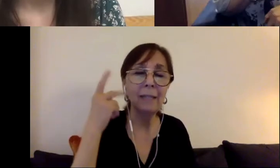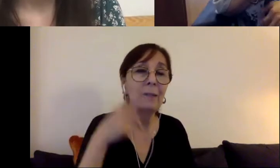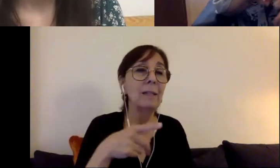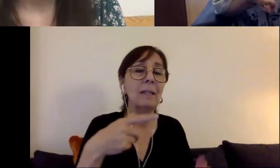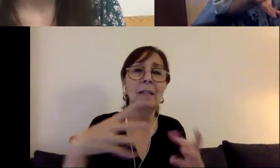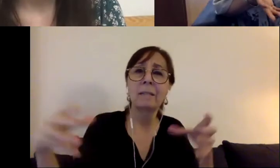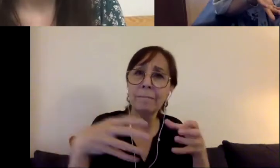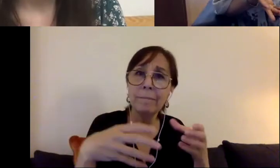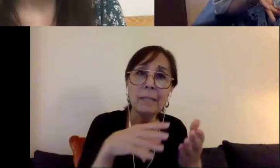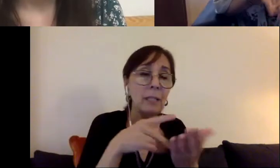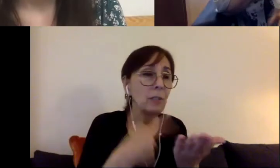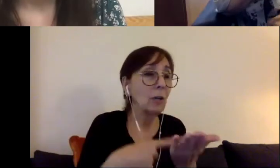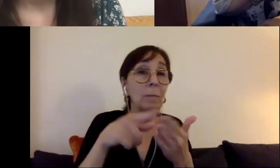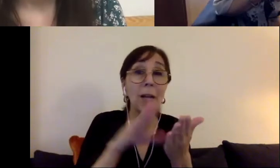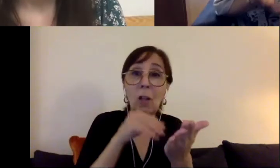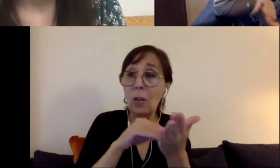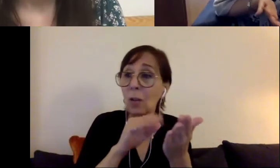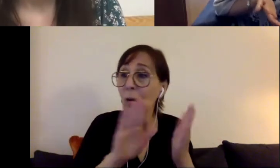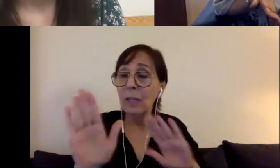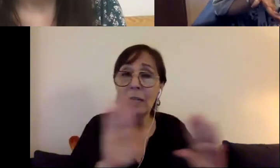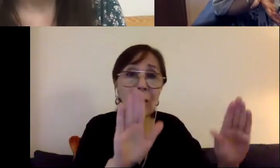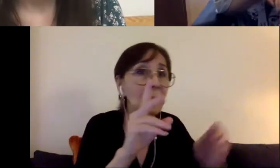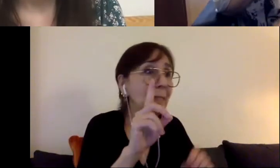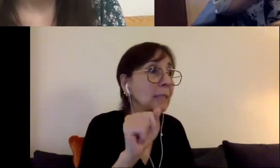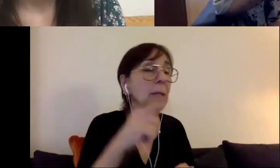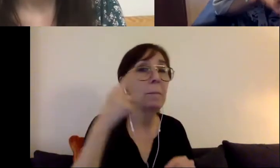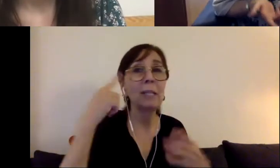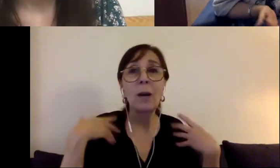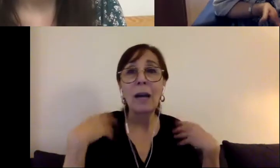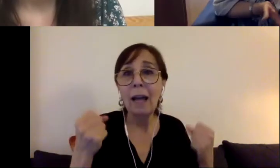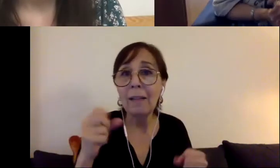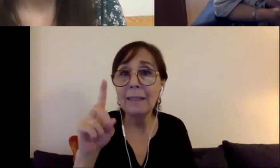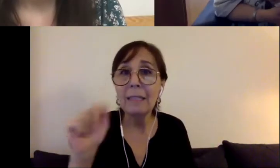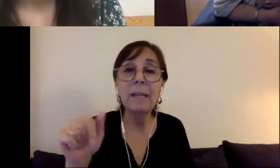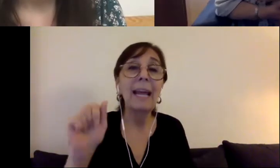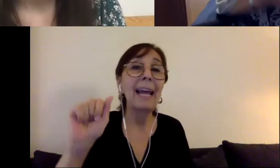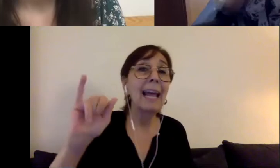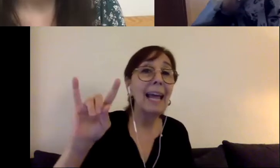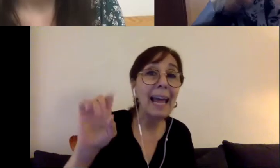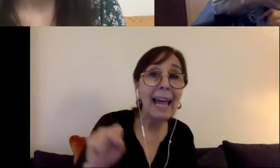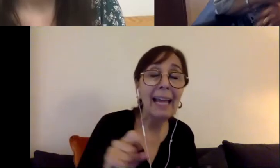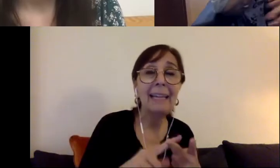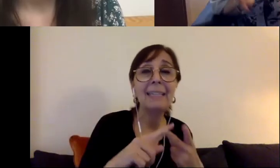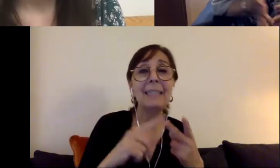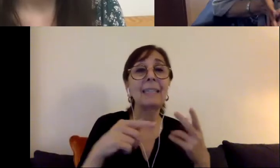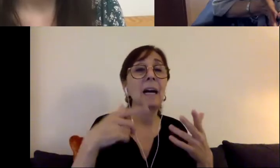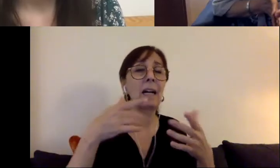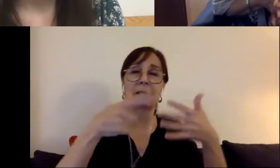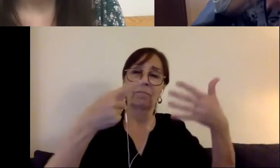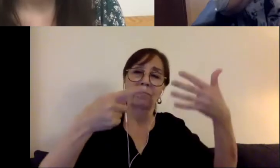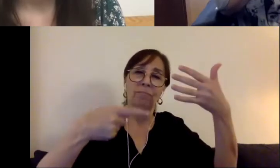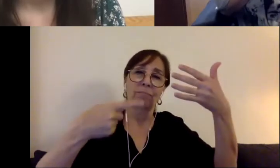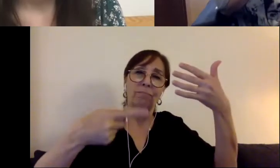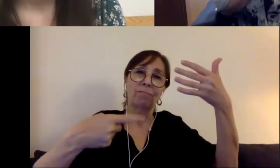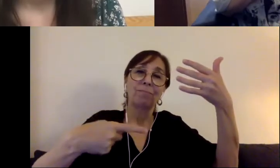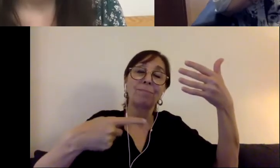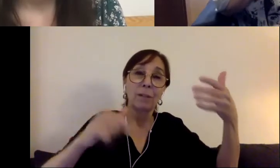mental health disabilities, AIDS, physical disabilities, on and on and on. We were